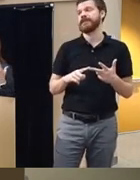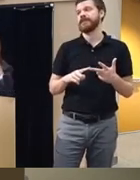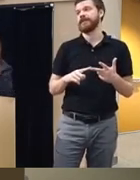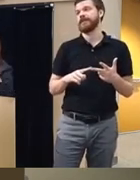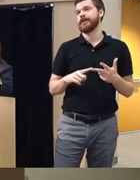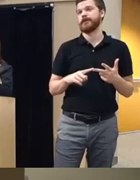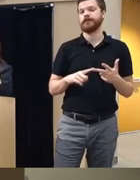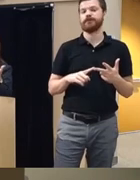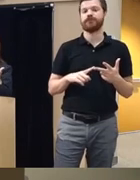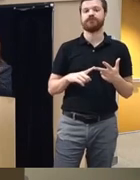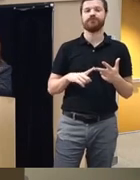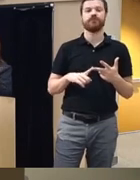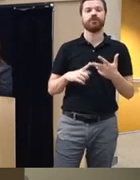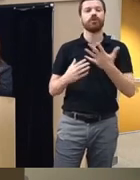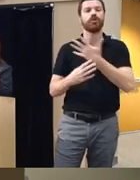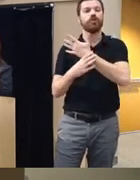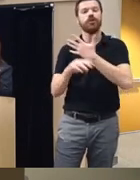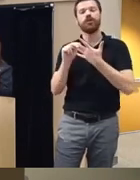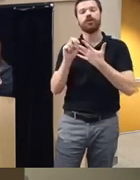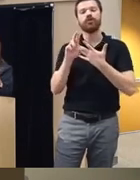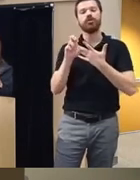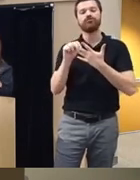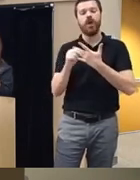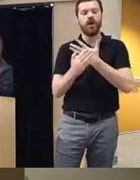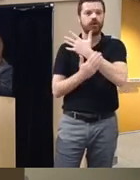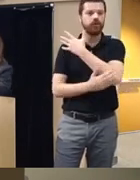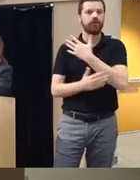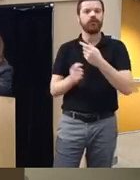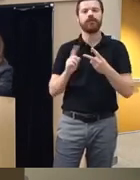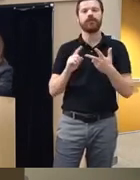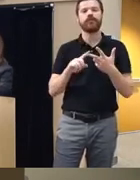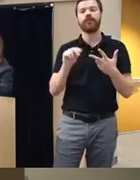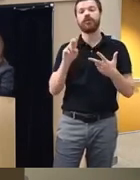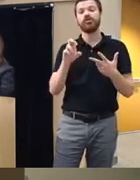that like what a neuron looks like healthy in in um neuronal death it shows you and what behavioral